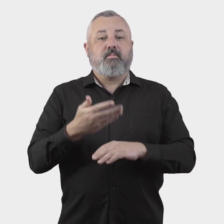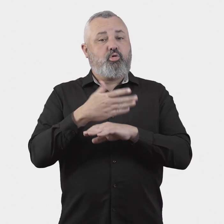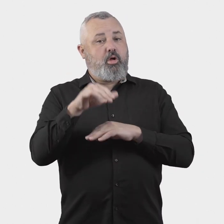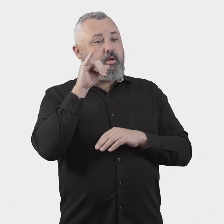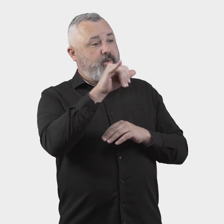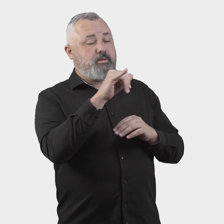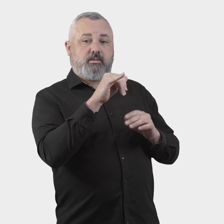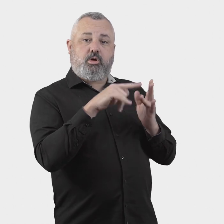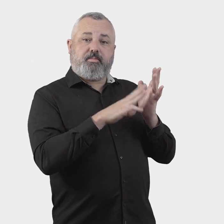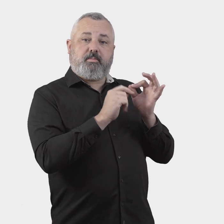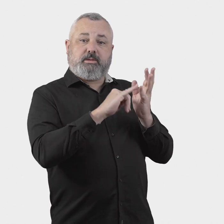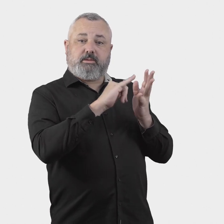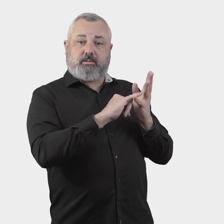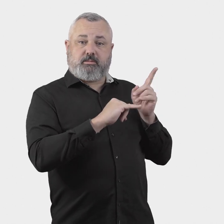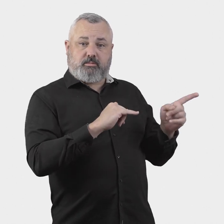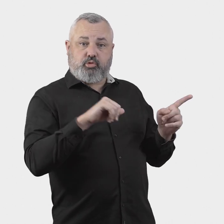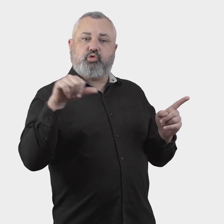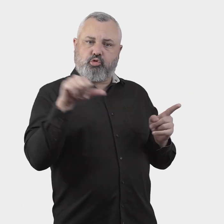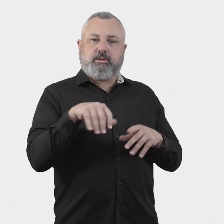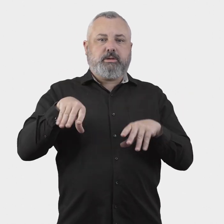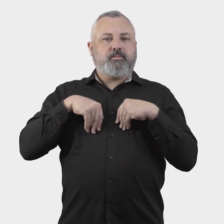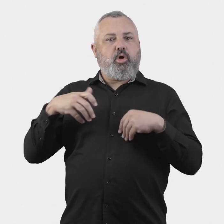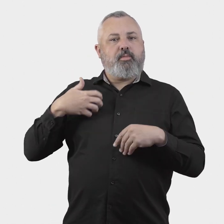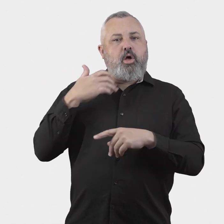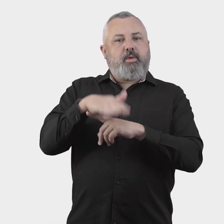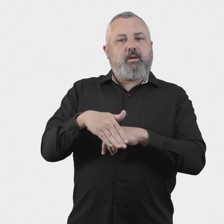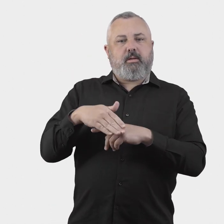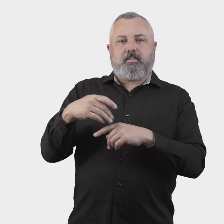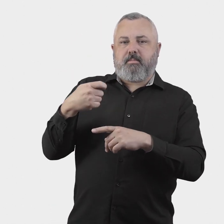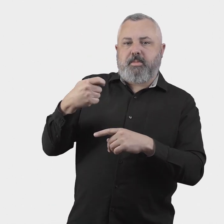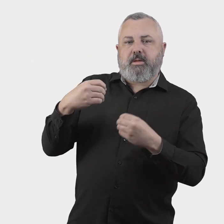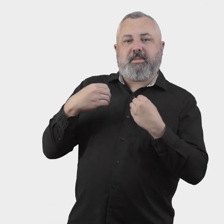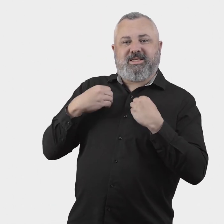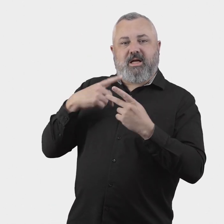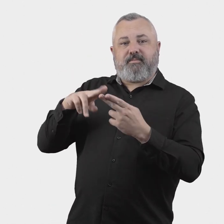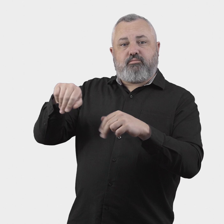11. Should the Aviation Industry Ombuds Scheme be able to accept complaints relating